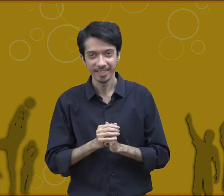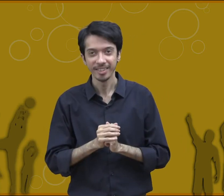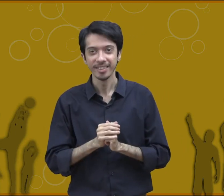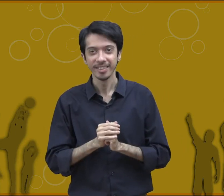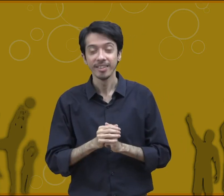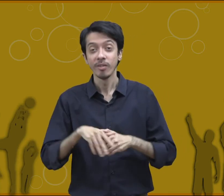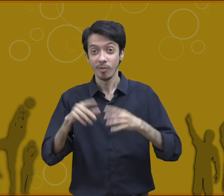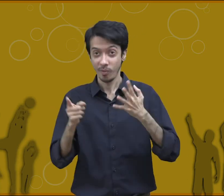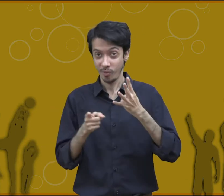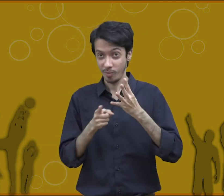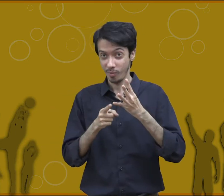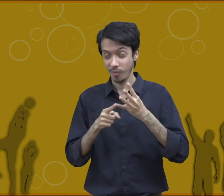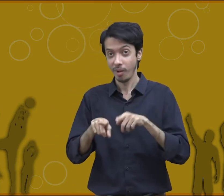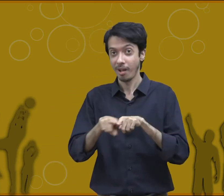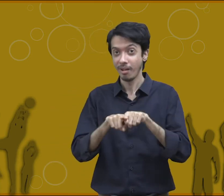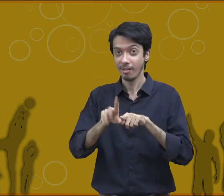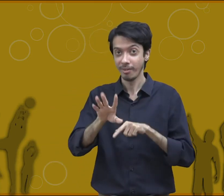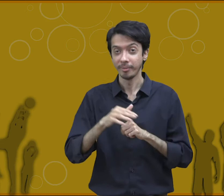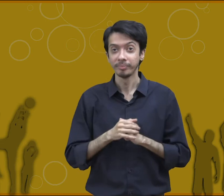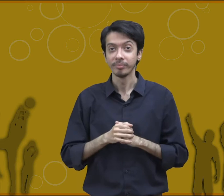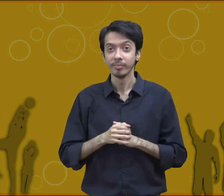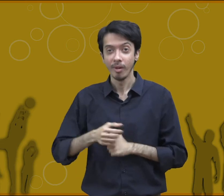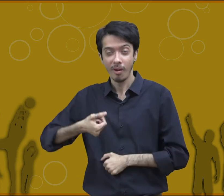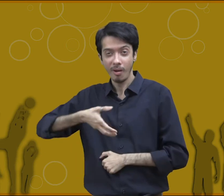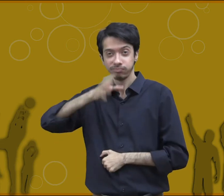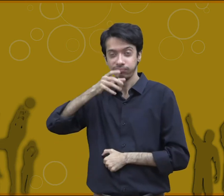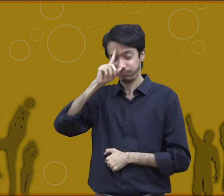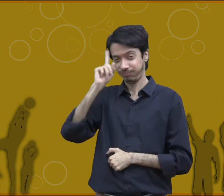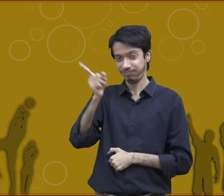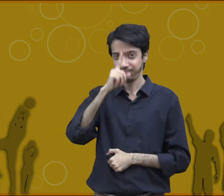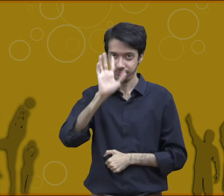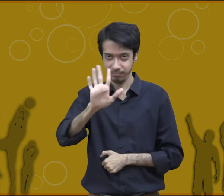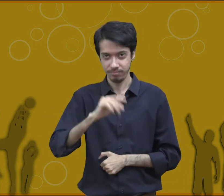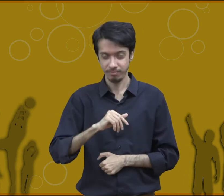Fourth example social interactions include social drinking